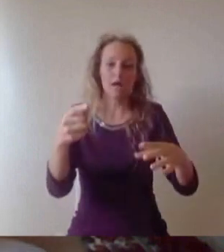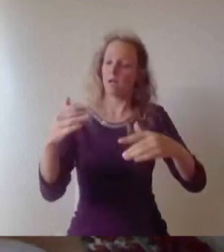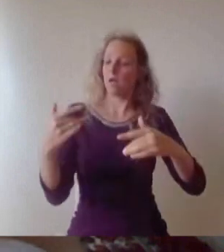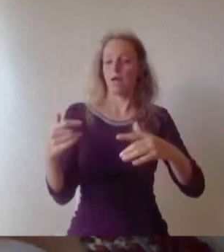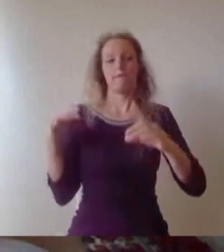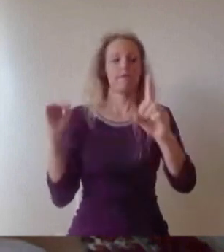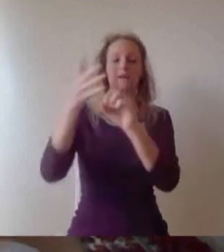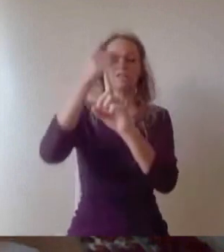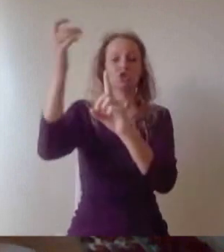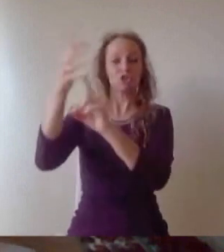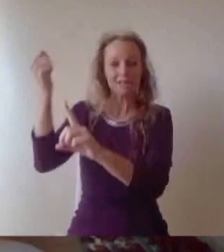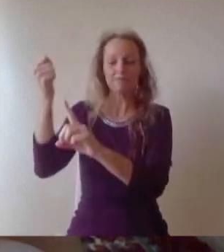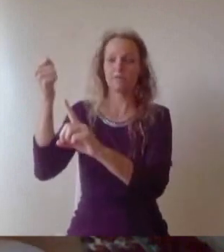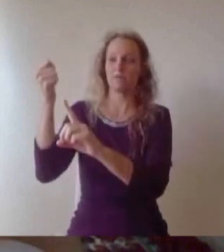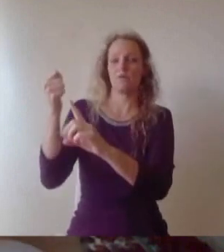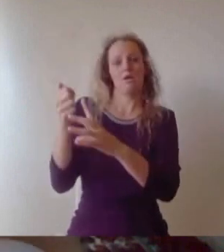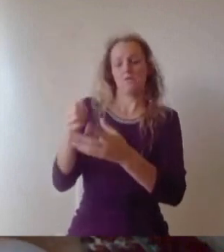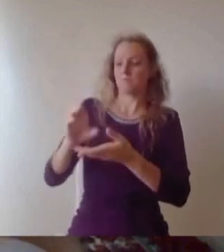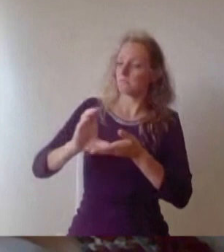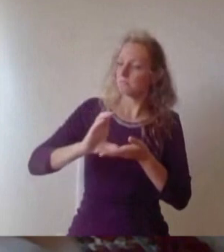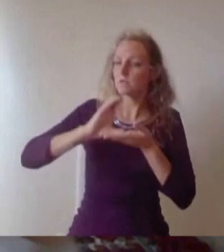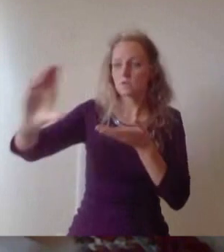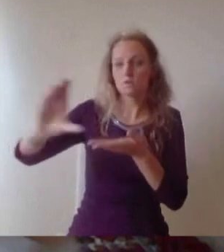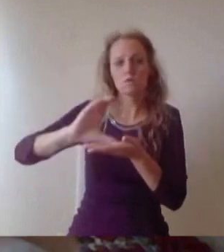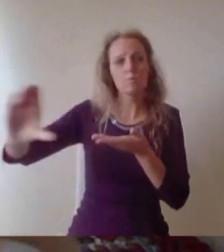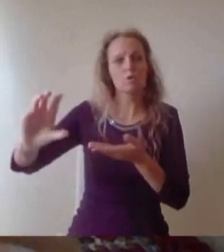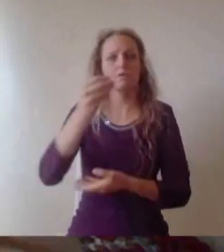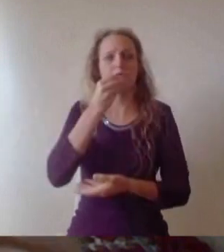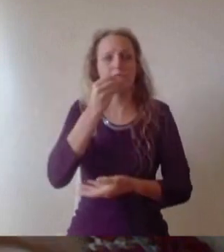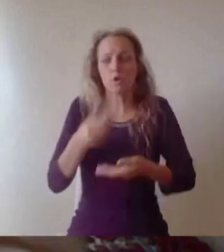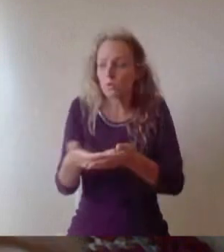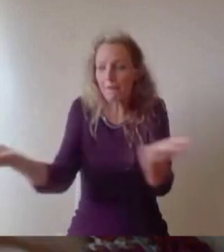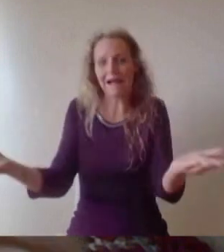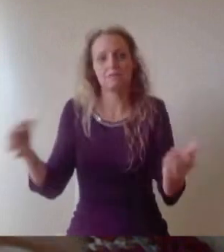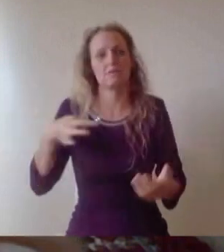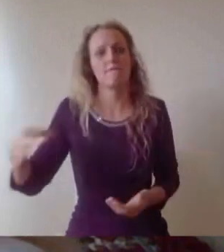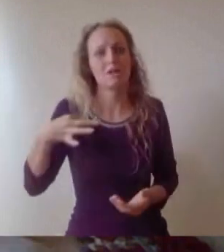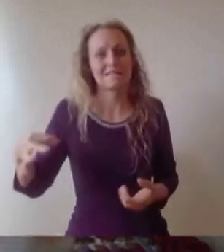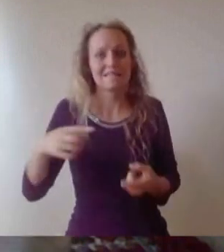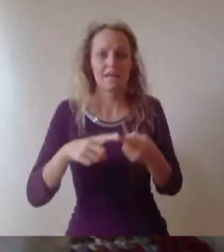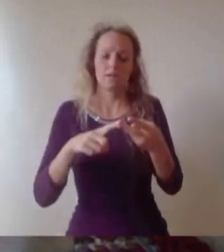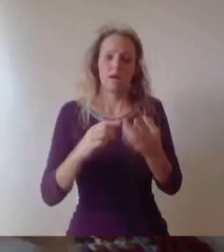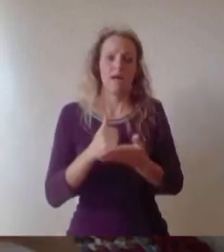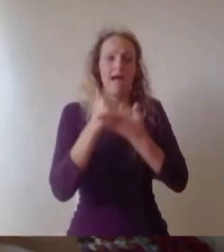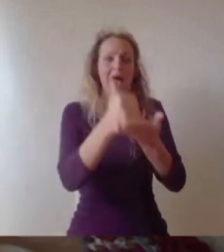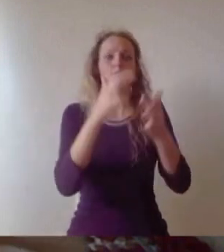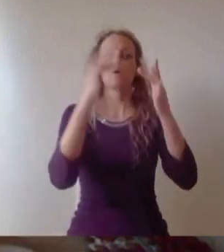food banks, developed online education resources, fundraised for good causes, supported vulnerable members of